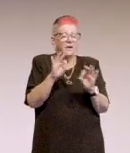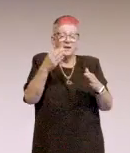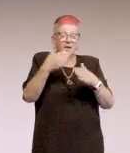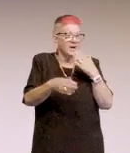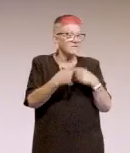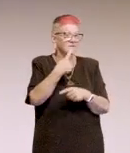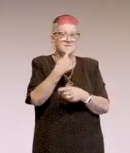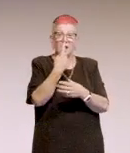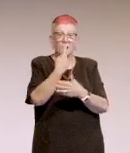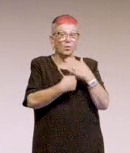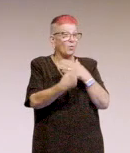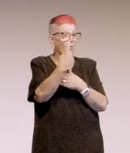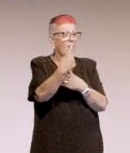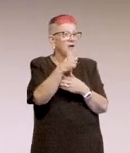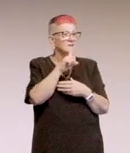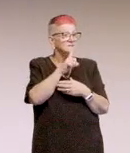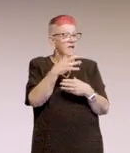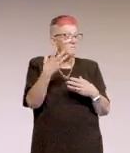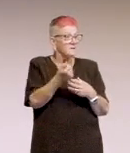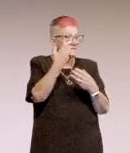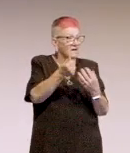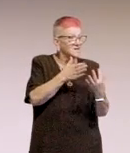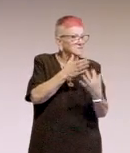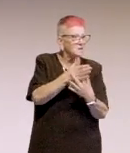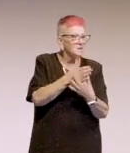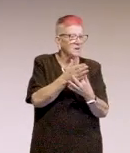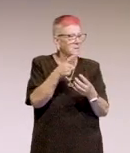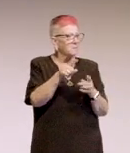It was all about being pixel perfect, and it was all about the look of things.